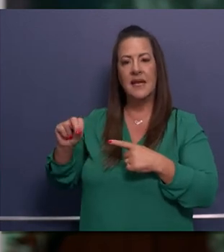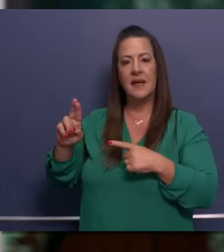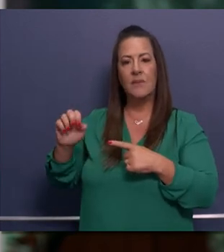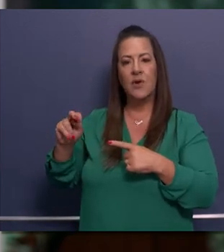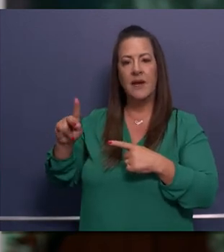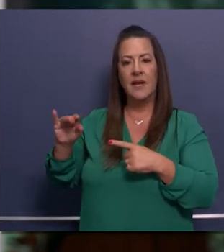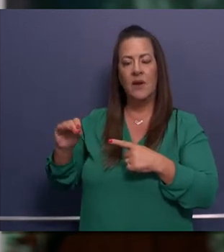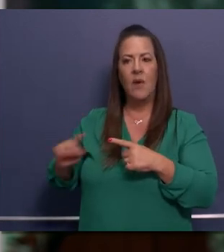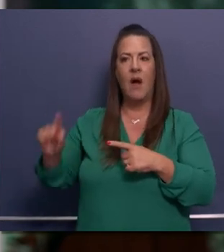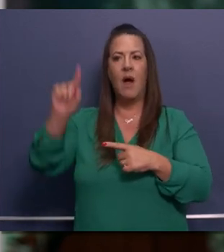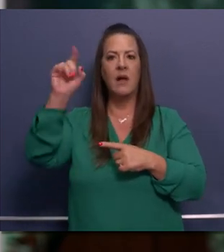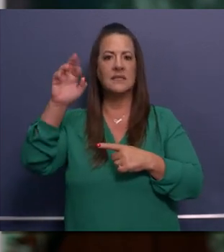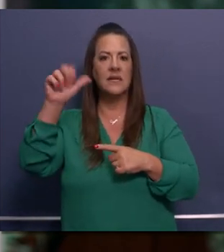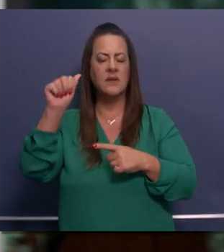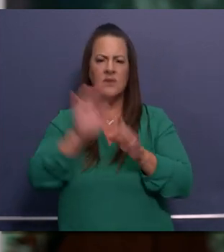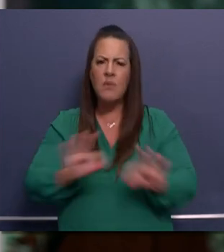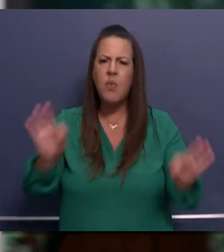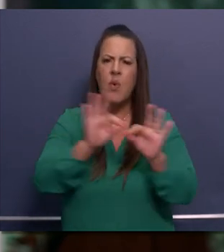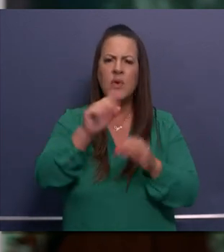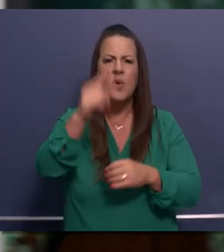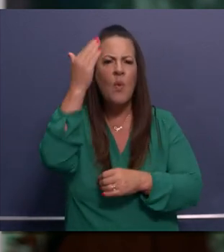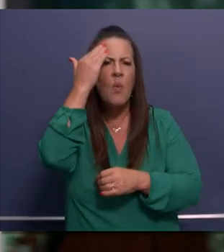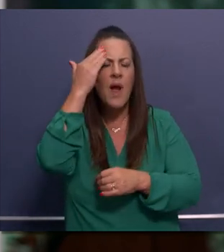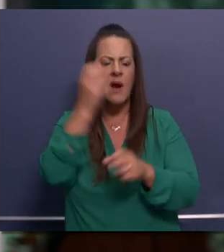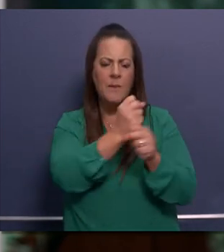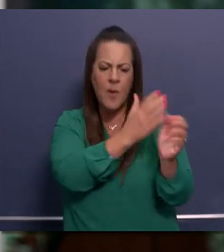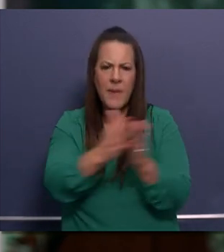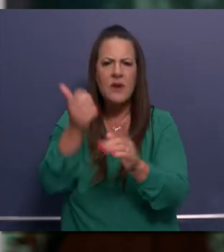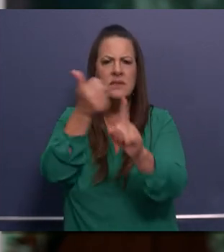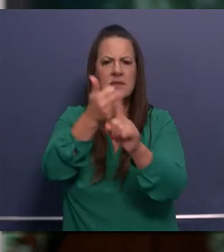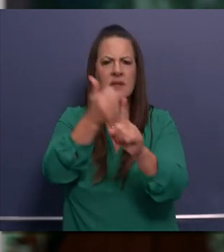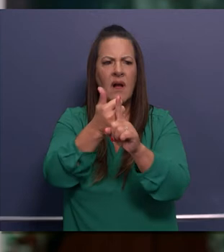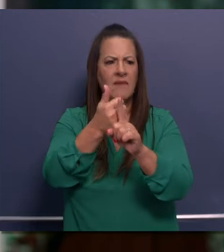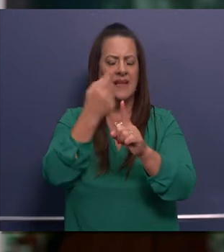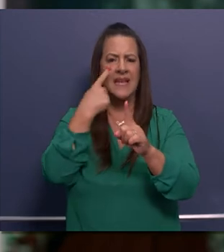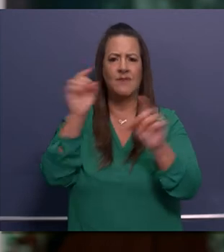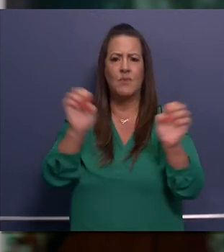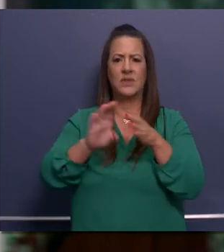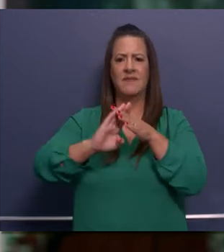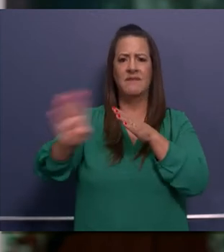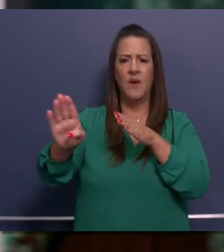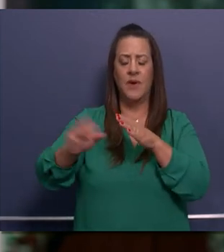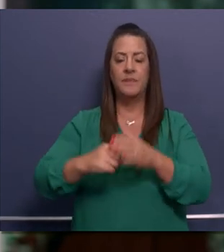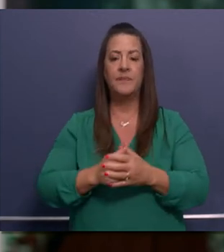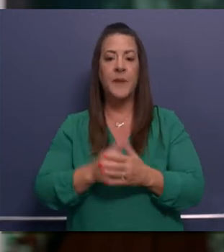it's important to be aware and prepared if ordered to evacuate. The best way to stay